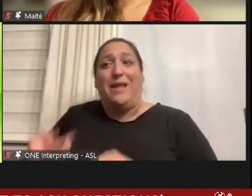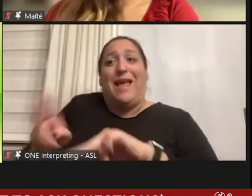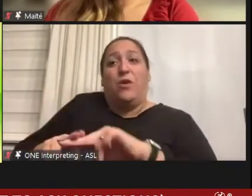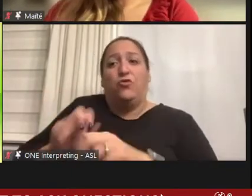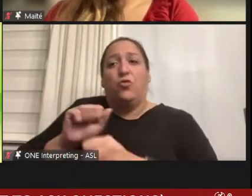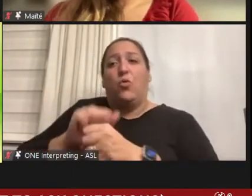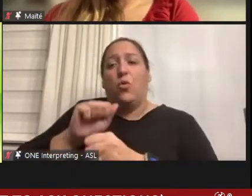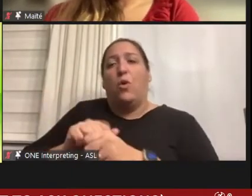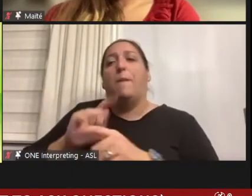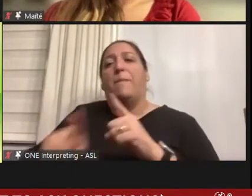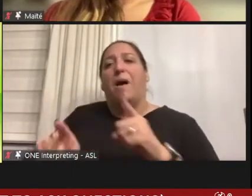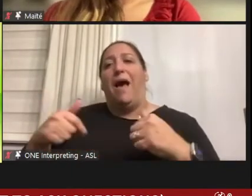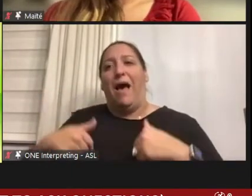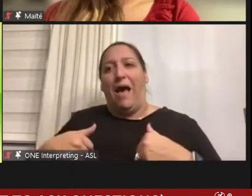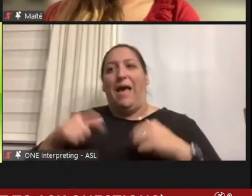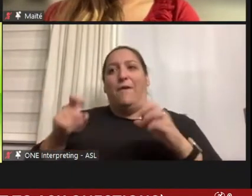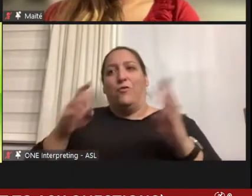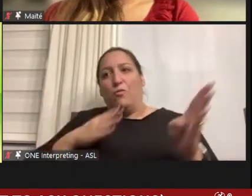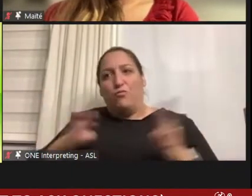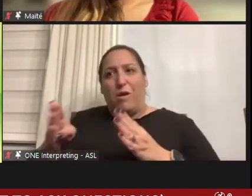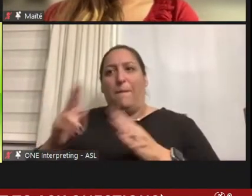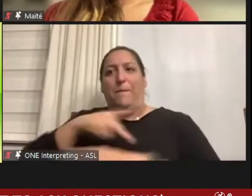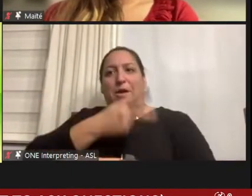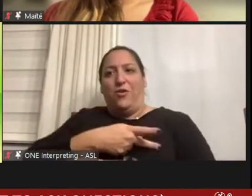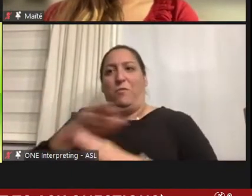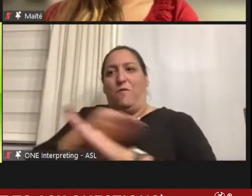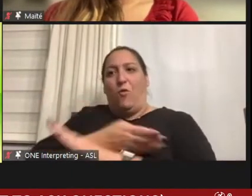I have to prep patients before I see them in clinic. We have very very busy clinics here